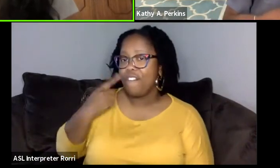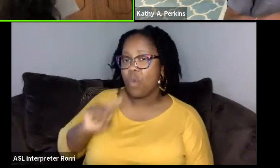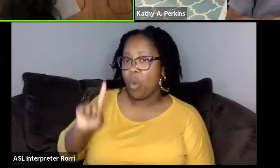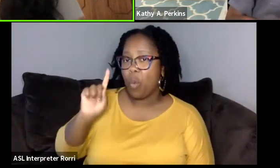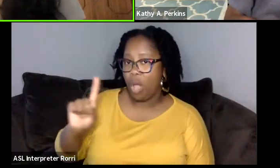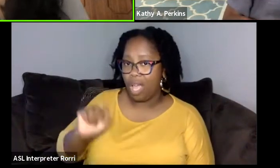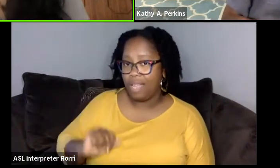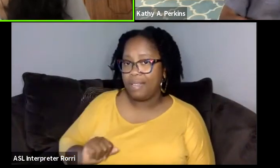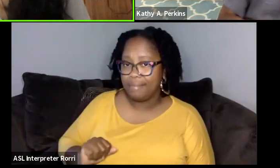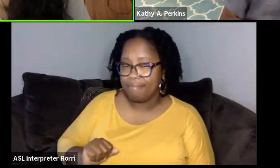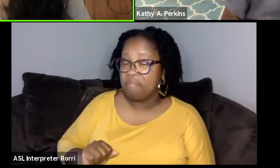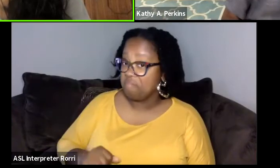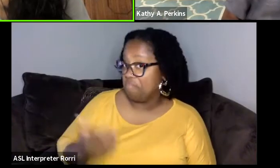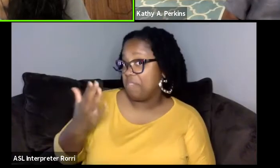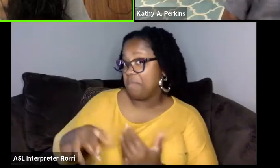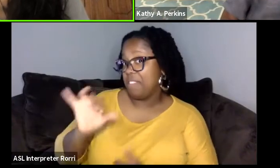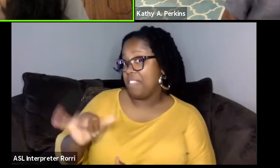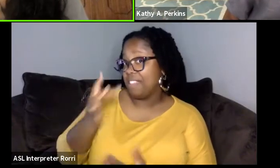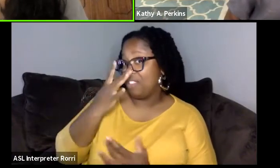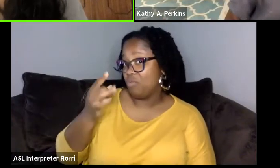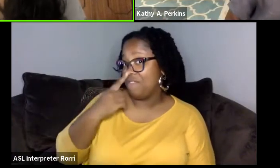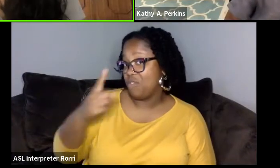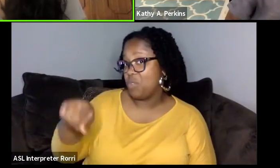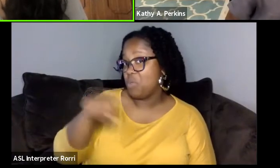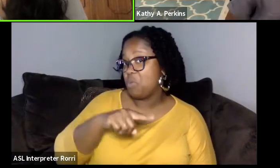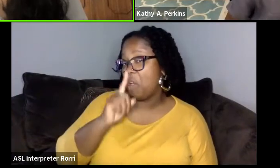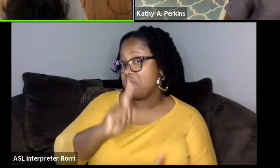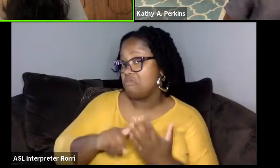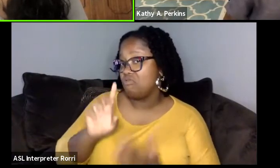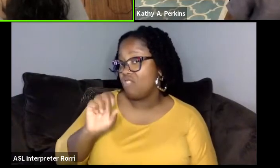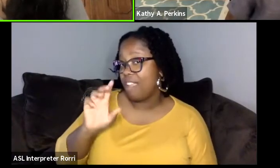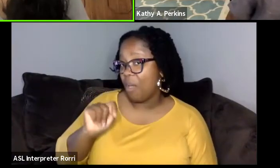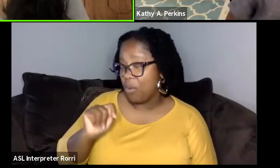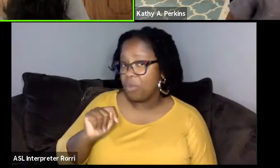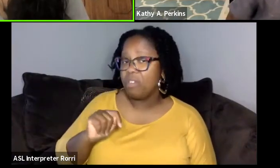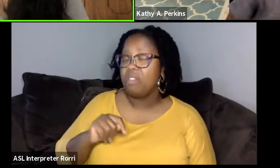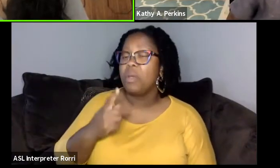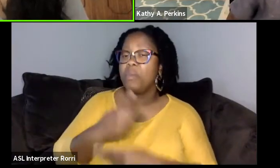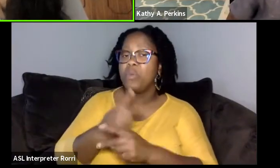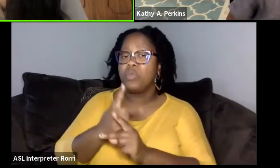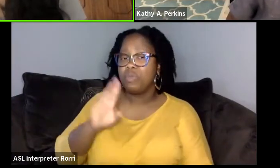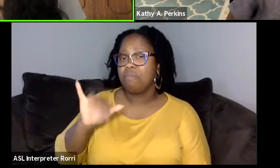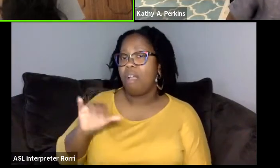it might be an interesting thing for you all to check out. It's produced by Octopus Theatricals.